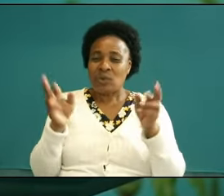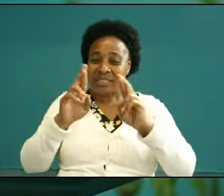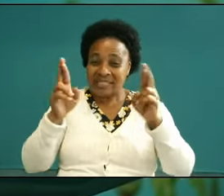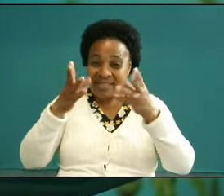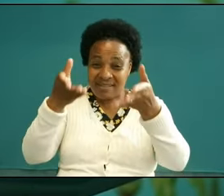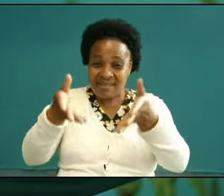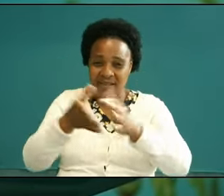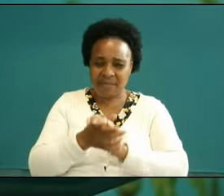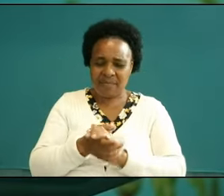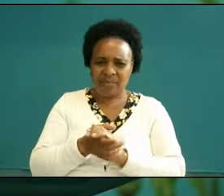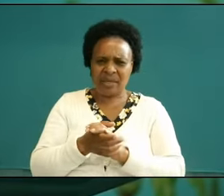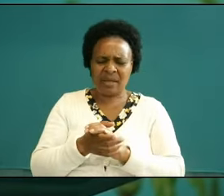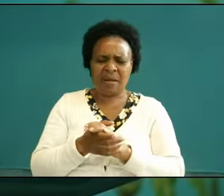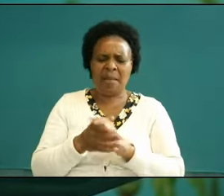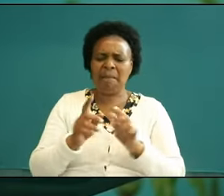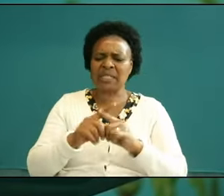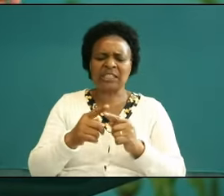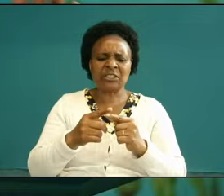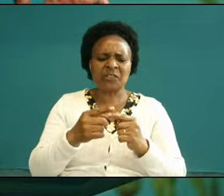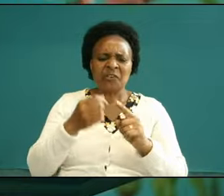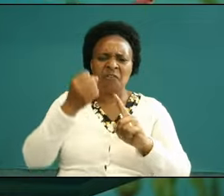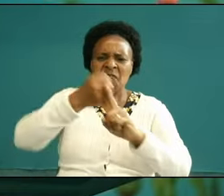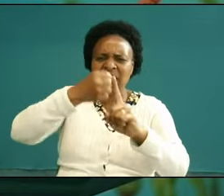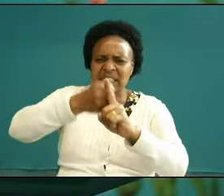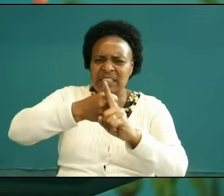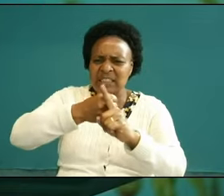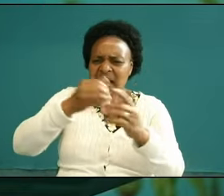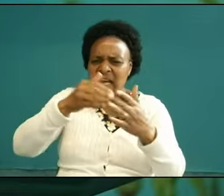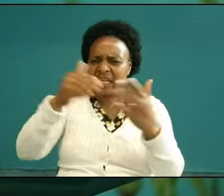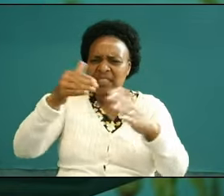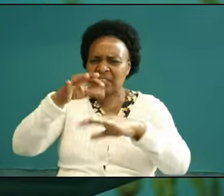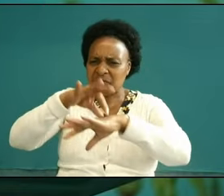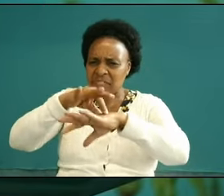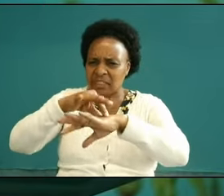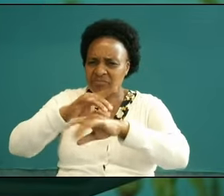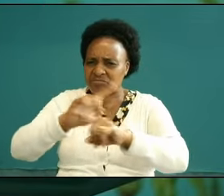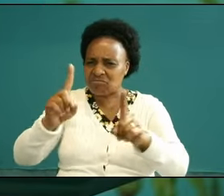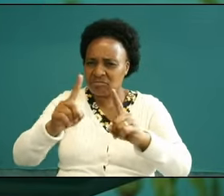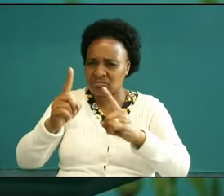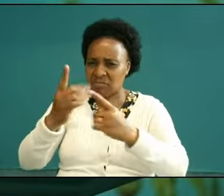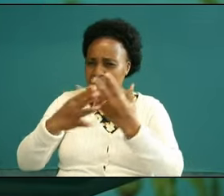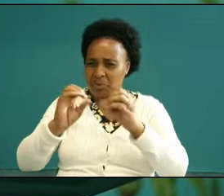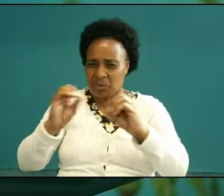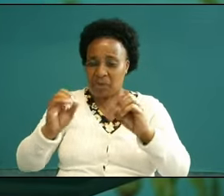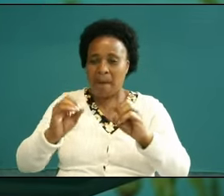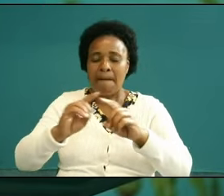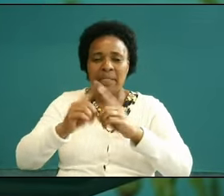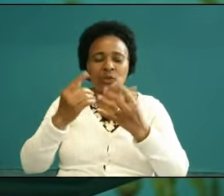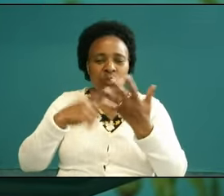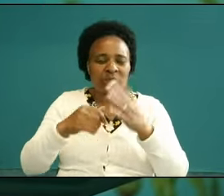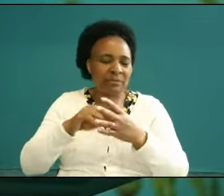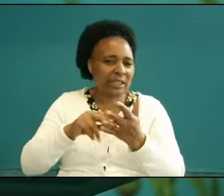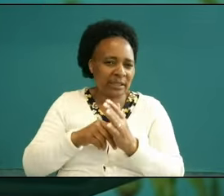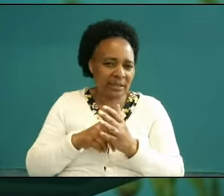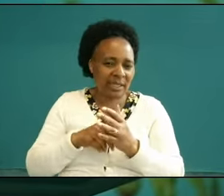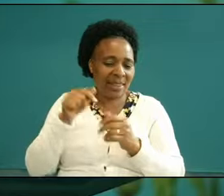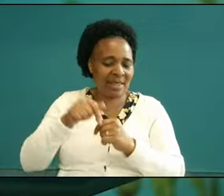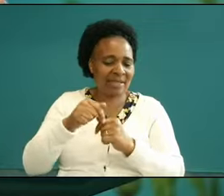we are not fighting against the Flesh and the blood in other words this particular fight this